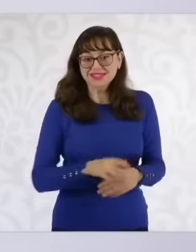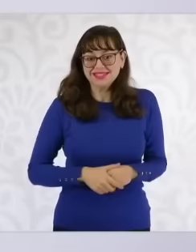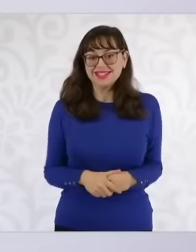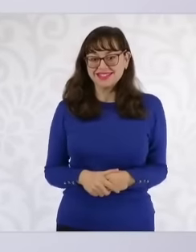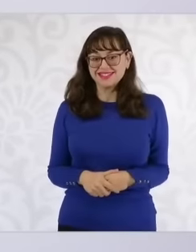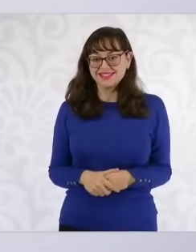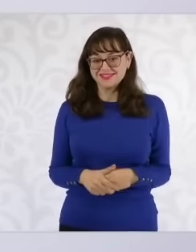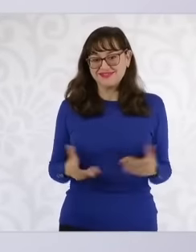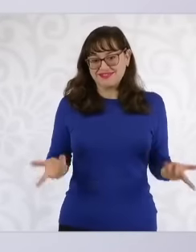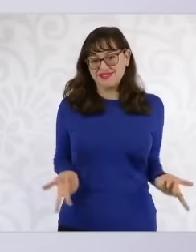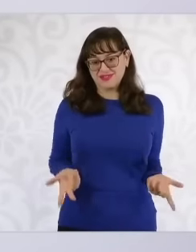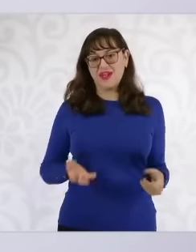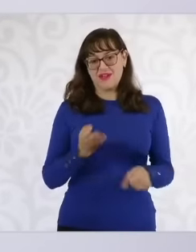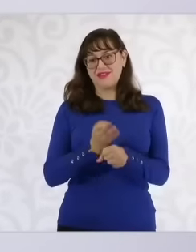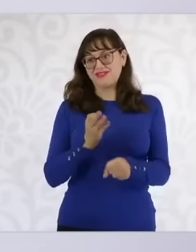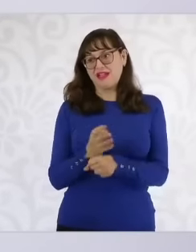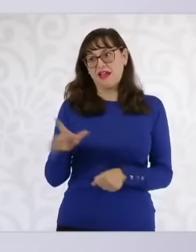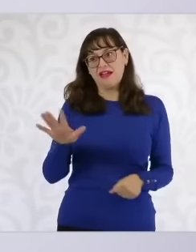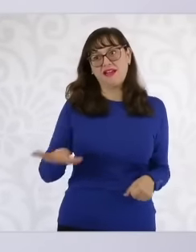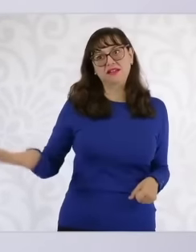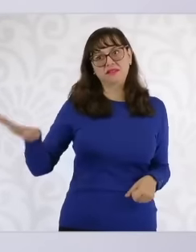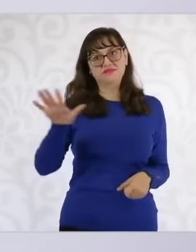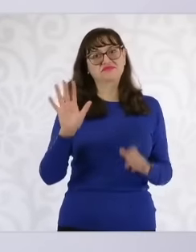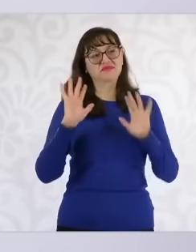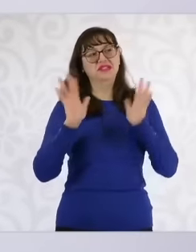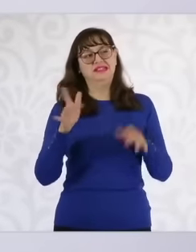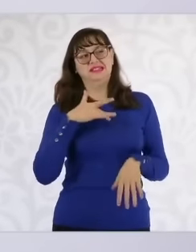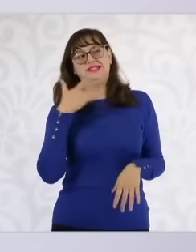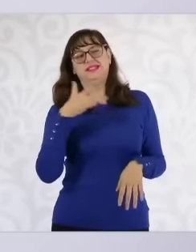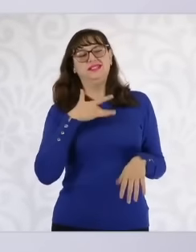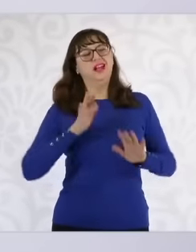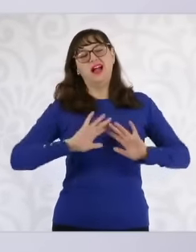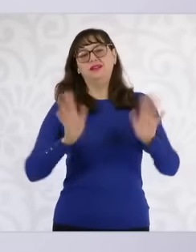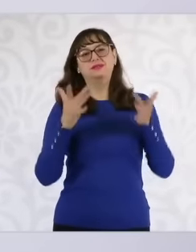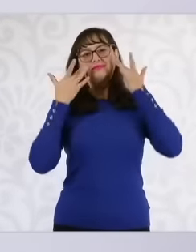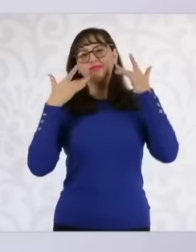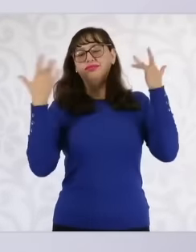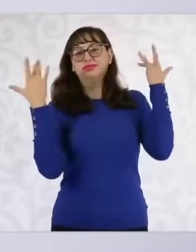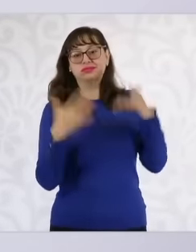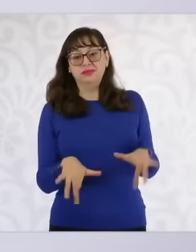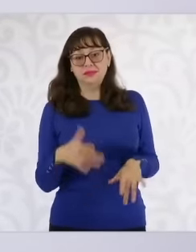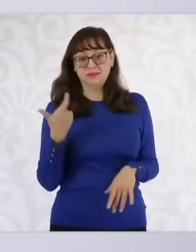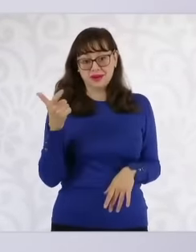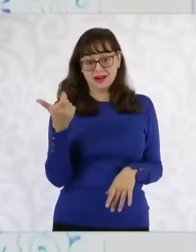The ministers are resigning, but let's not get ahead of ourselves.